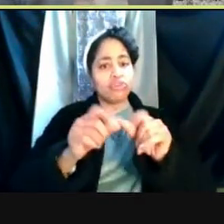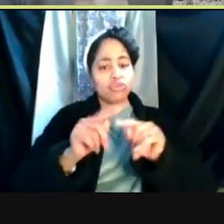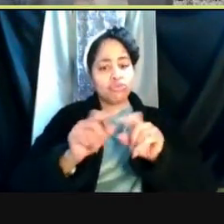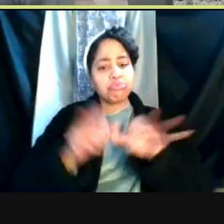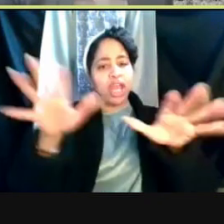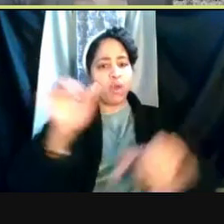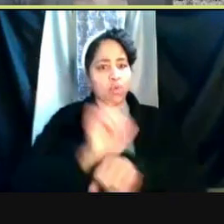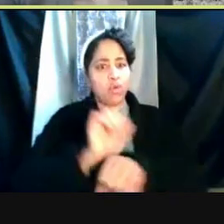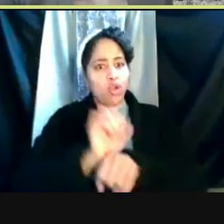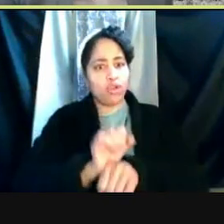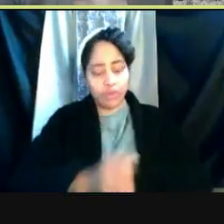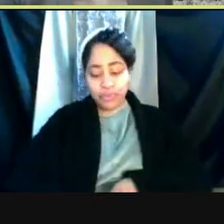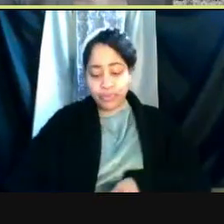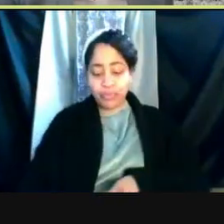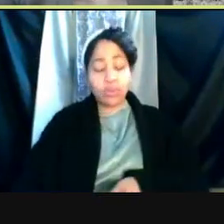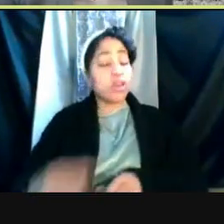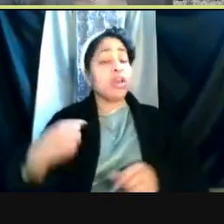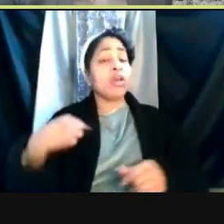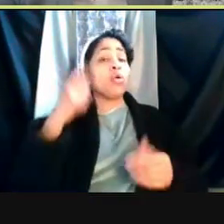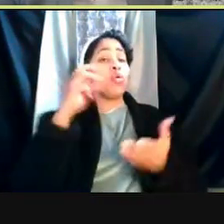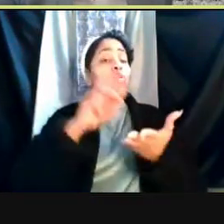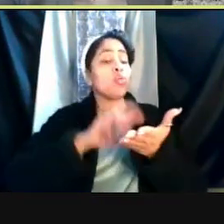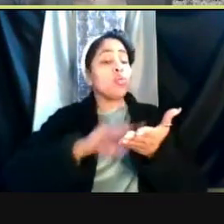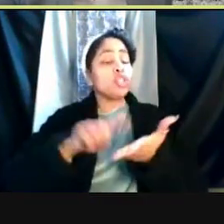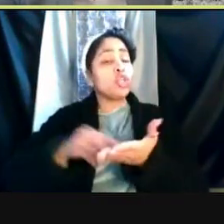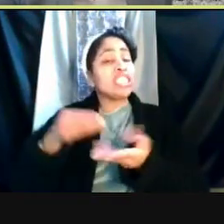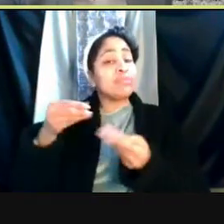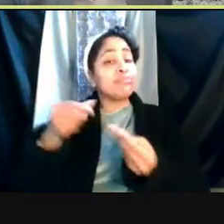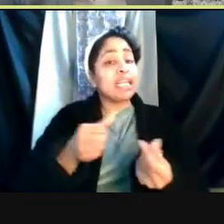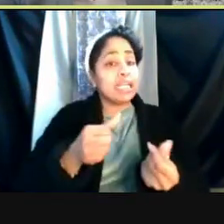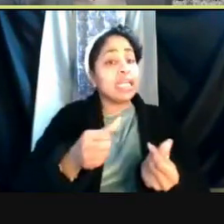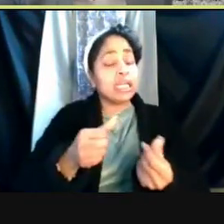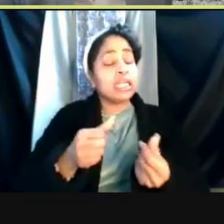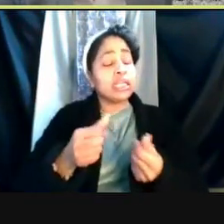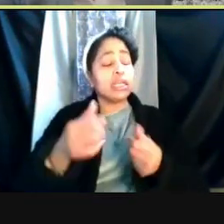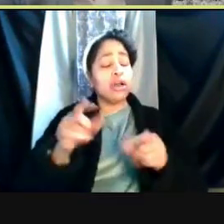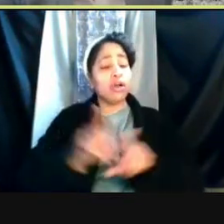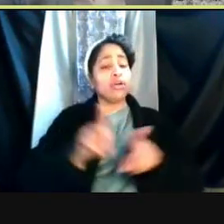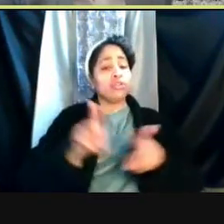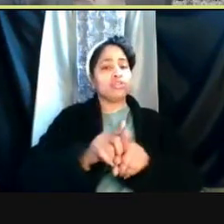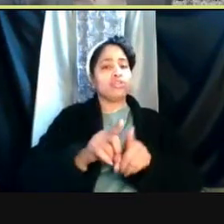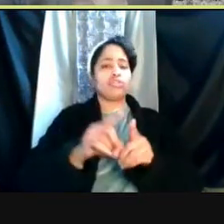Using research spending as one measure of how much we are back to a pre-pandemic state,